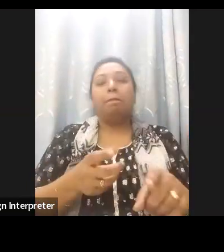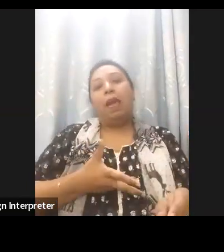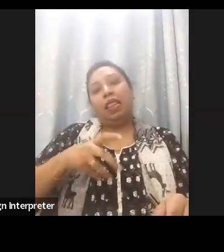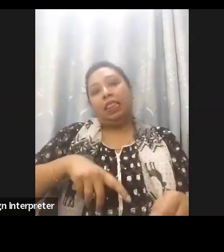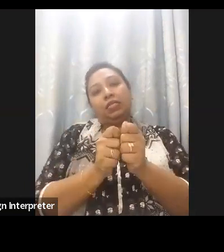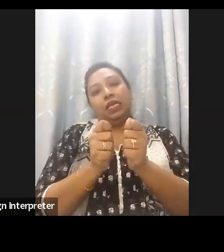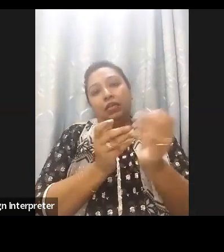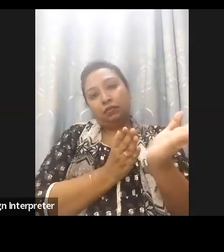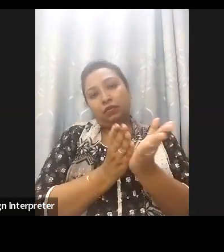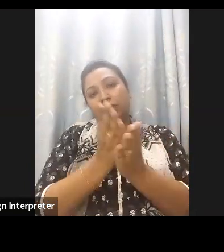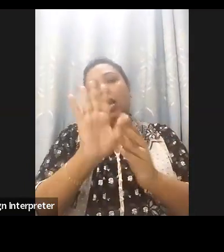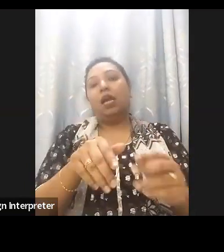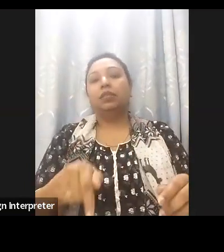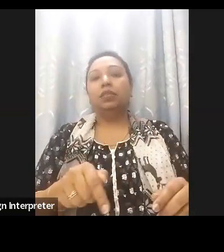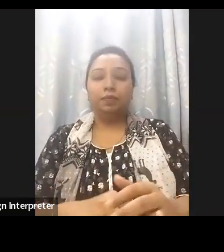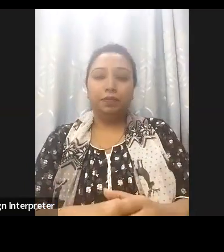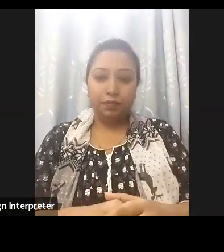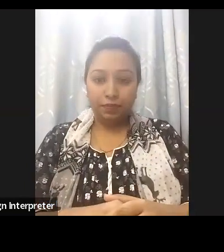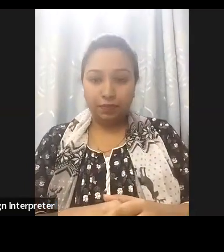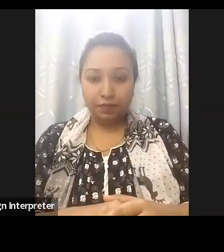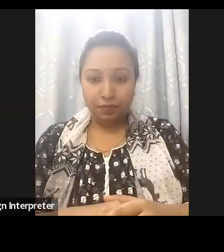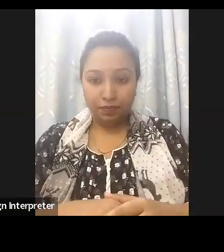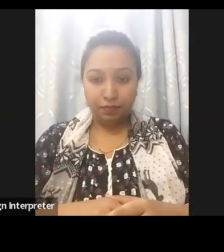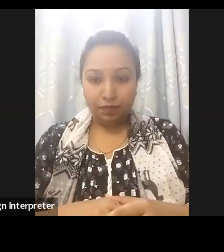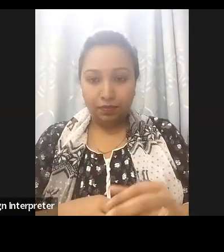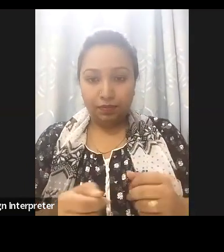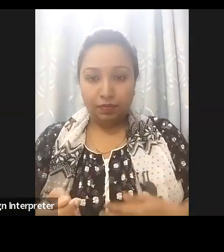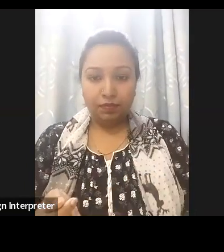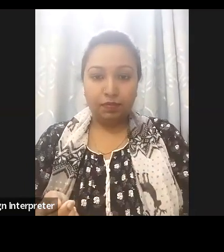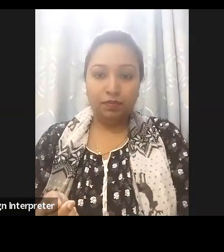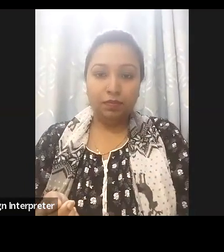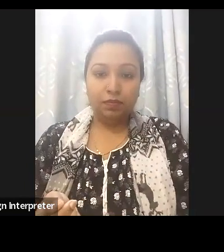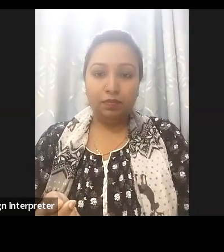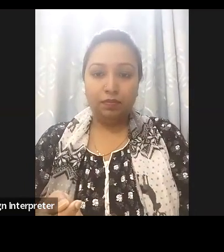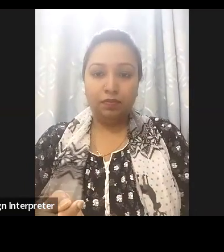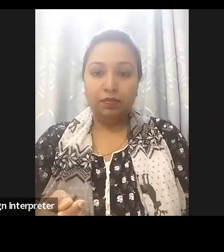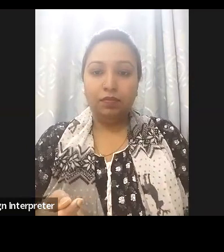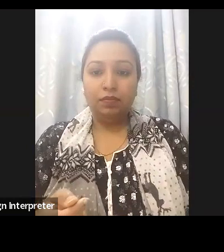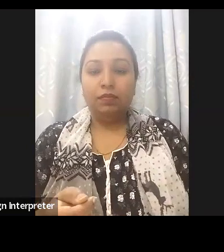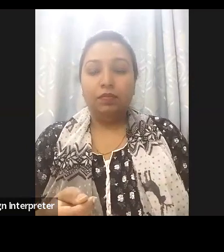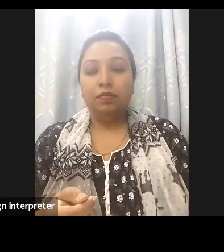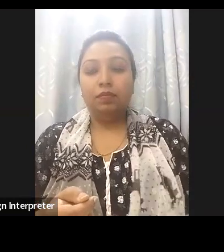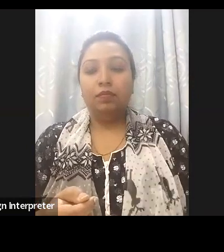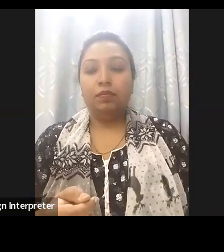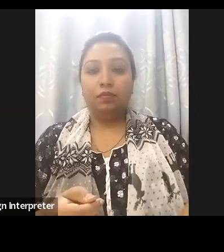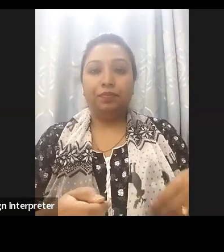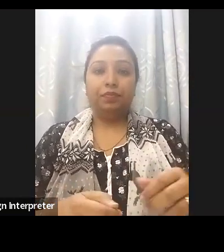very crucial role in providing technical advices and conducting accessibility assessment. Website